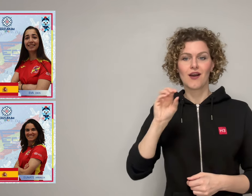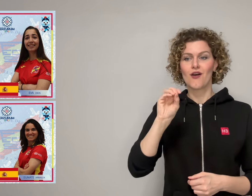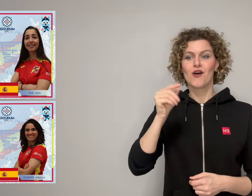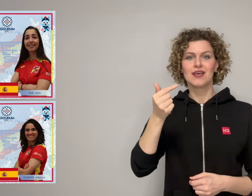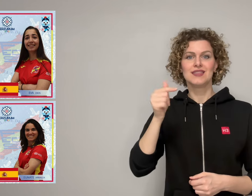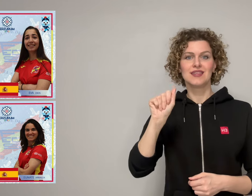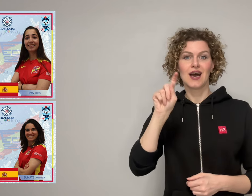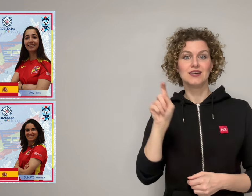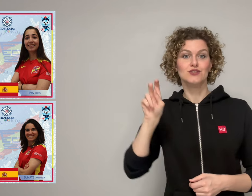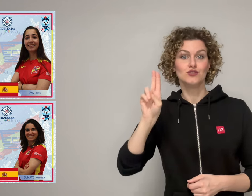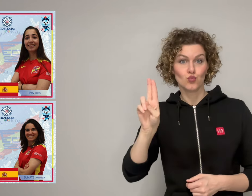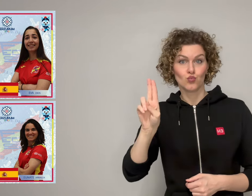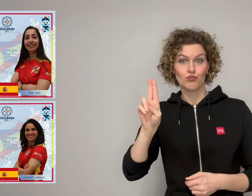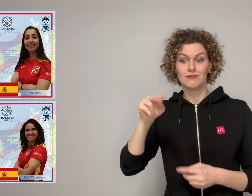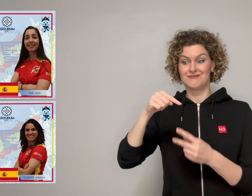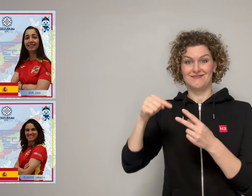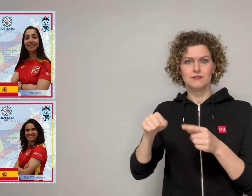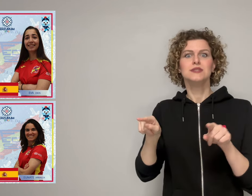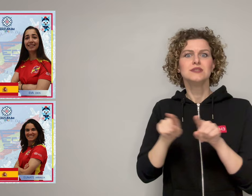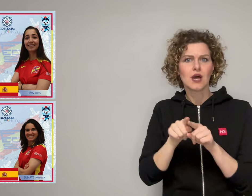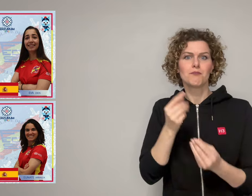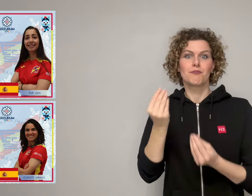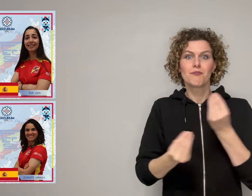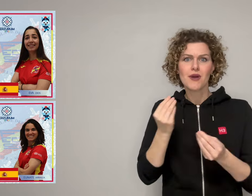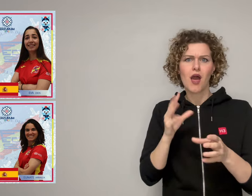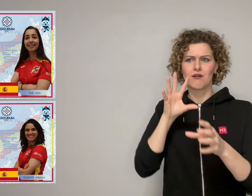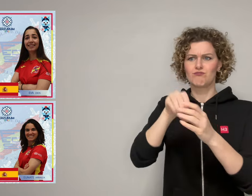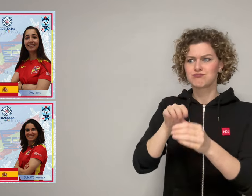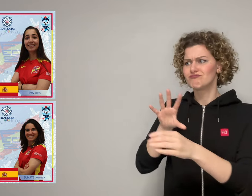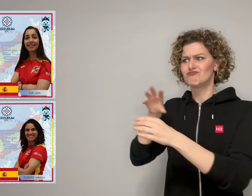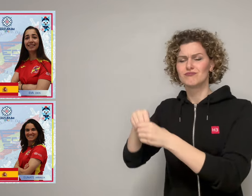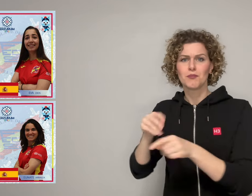Otazu, are are also two women who play in major professional football